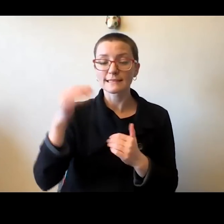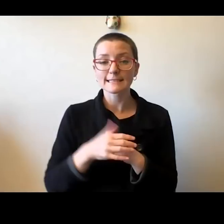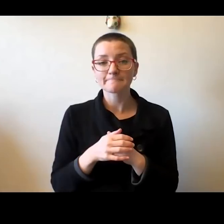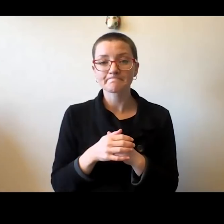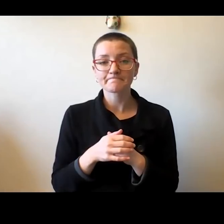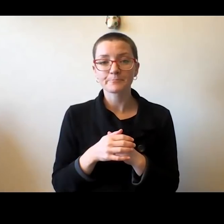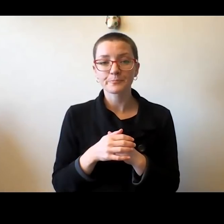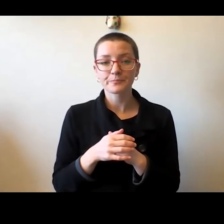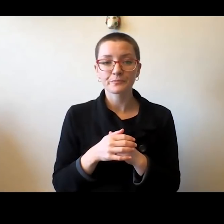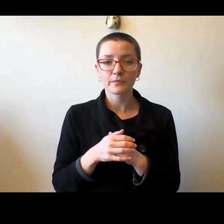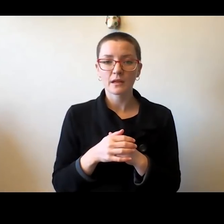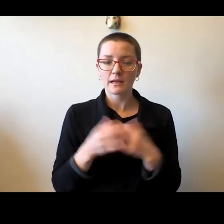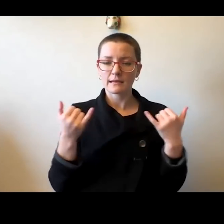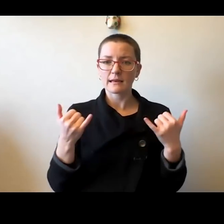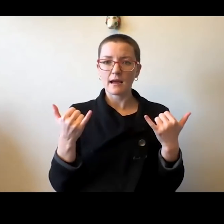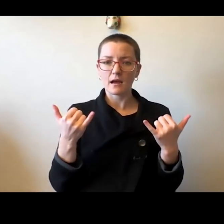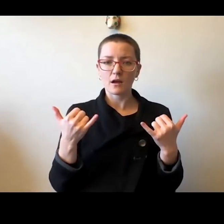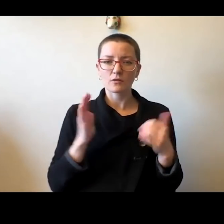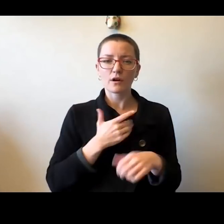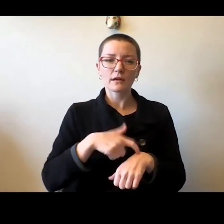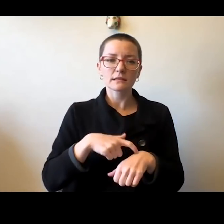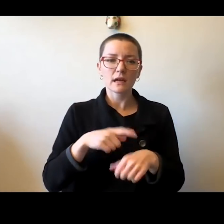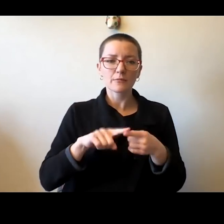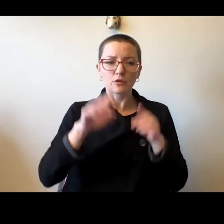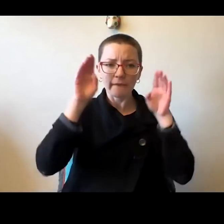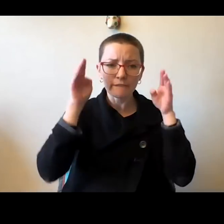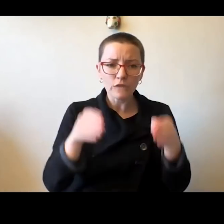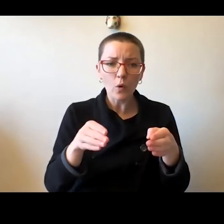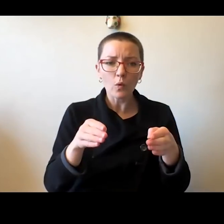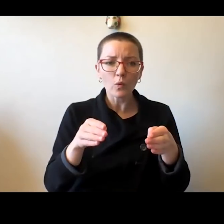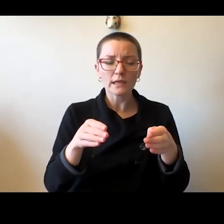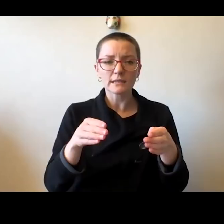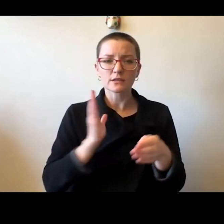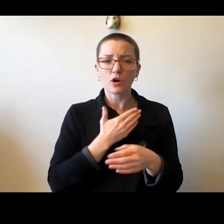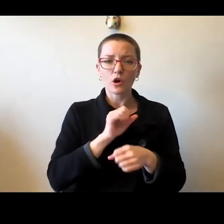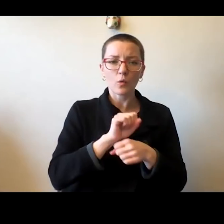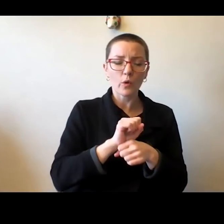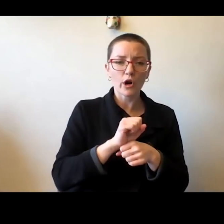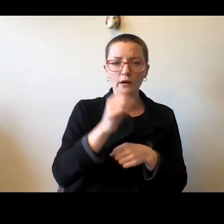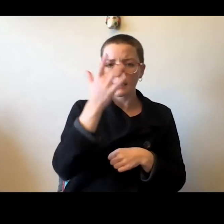It is time to focus the best and unmatched intellectual and scholarly talent of this twenty-first century,